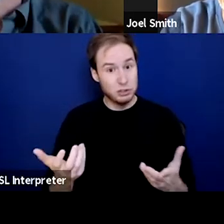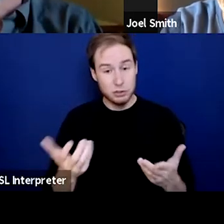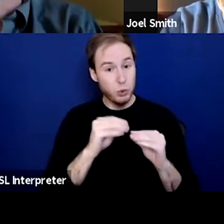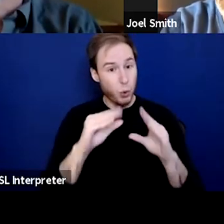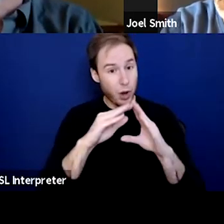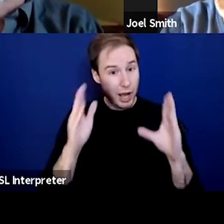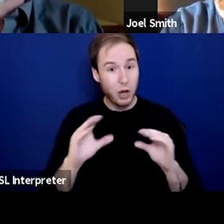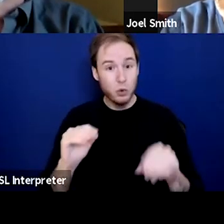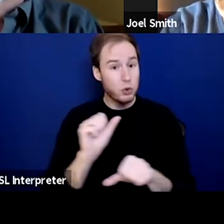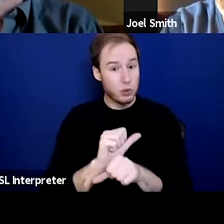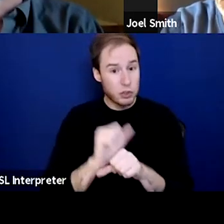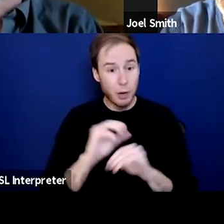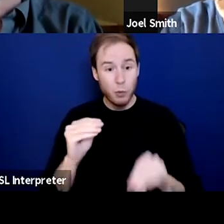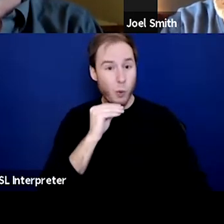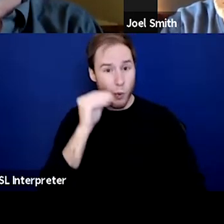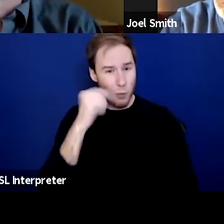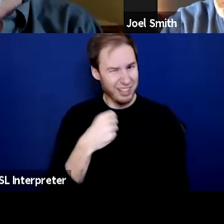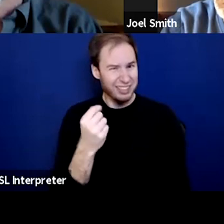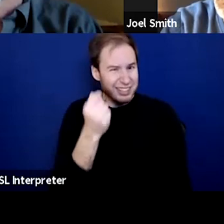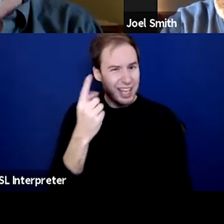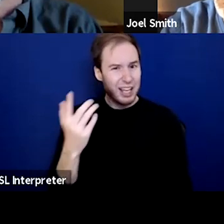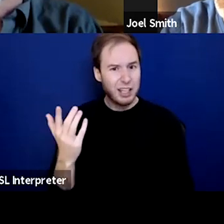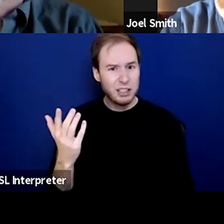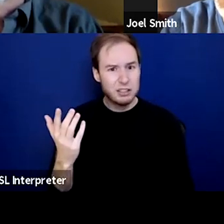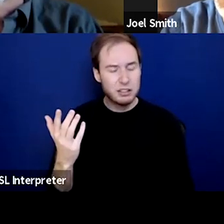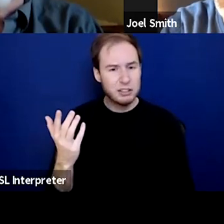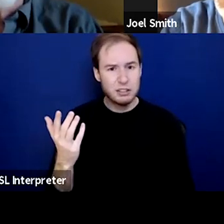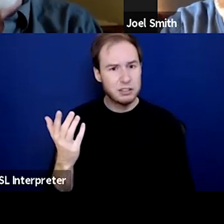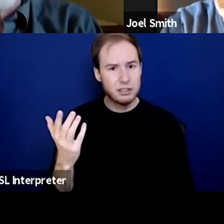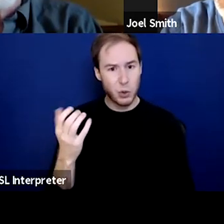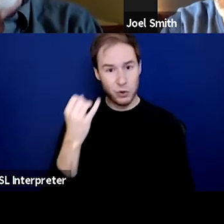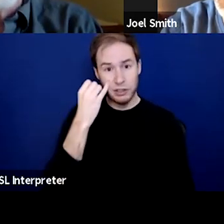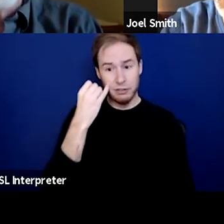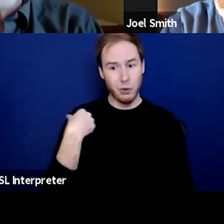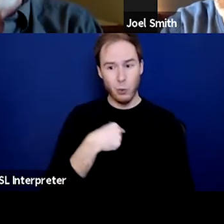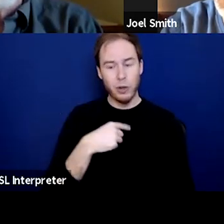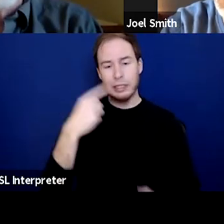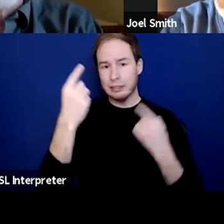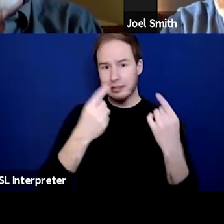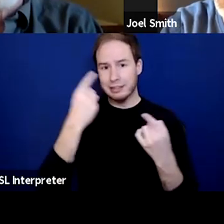I get it. I get it for folks. So, when we think about harm reduction,